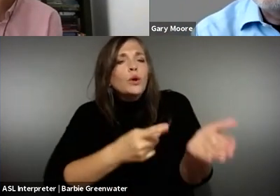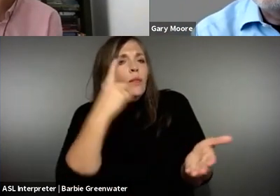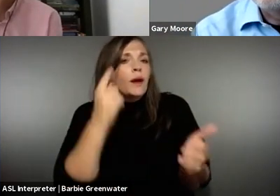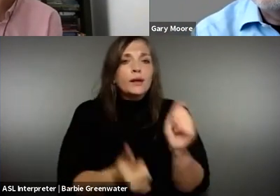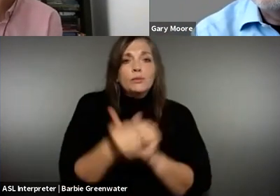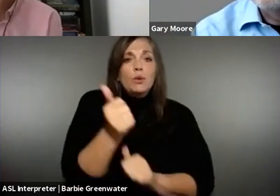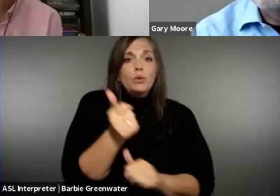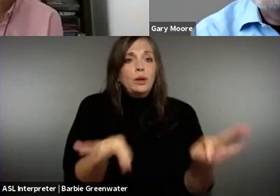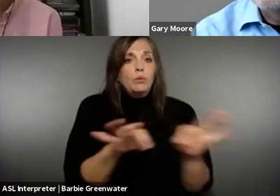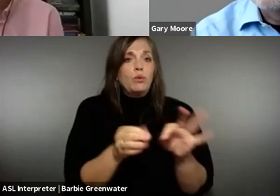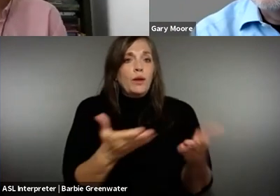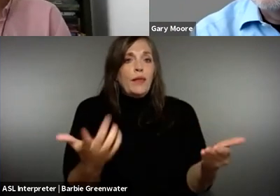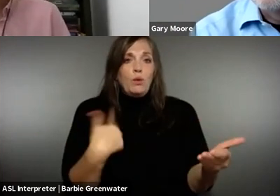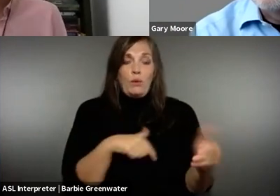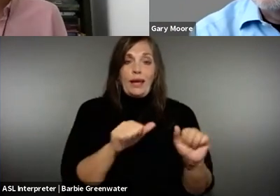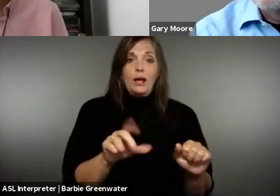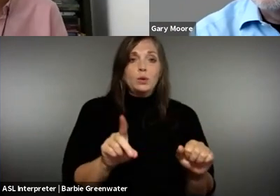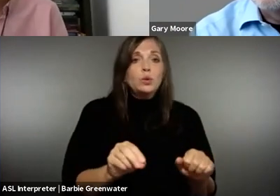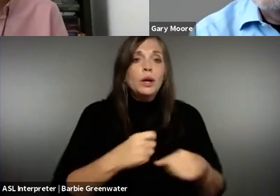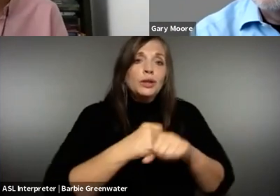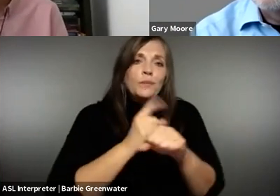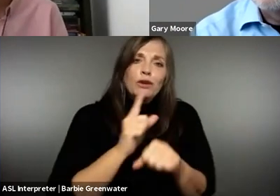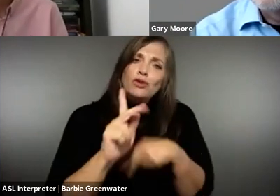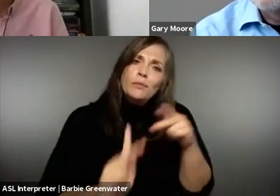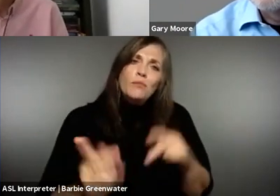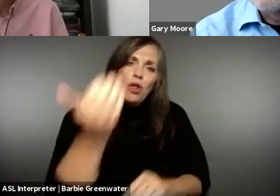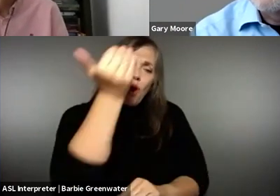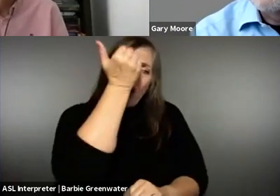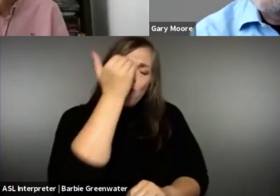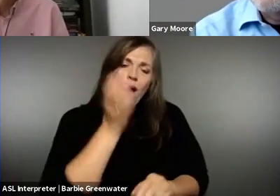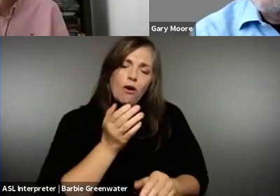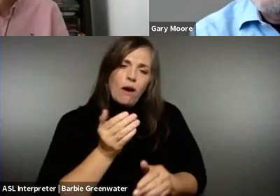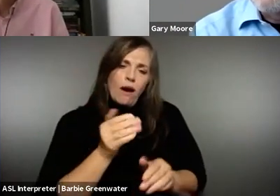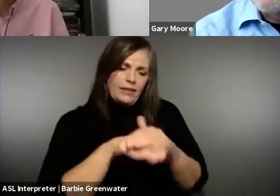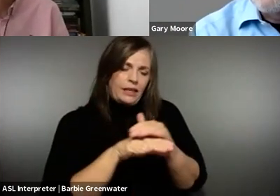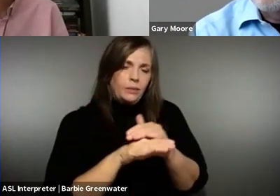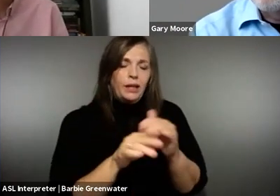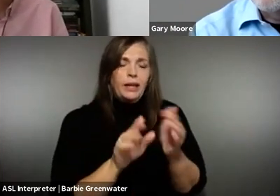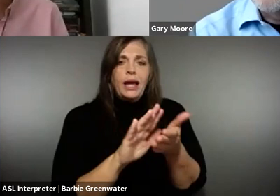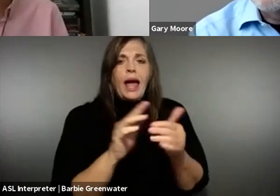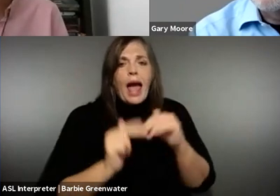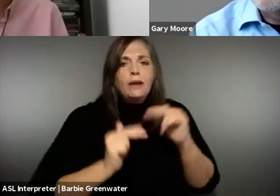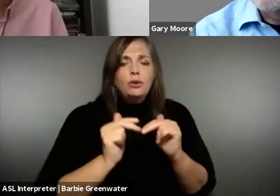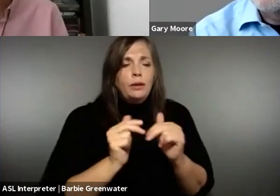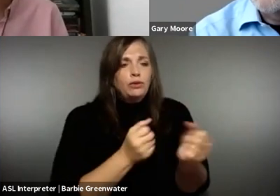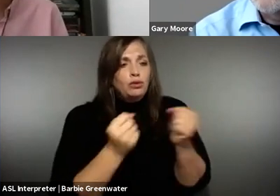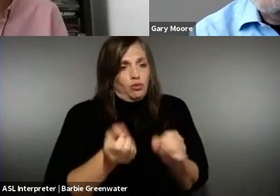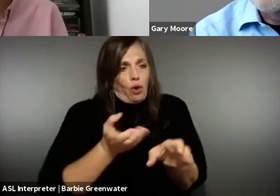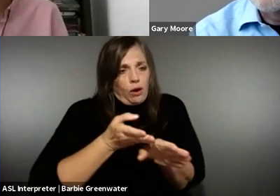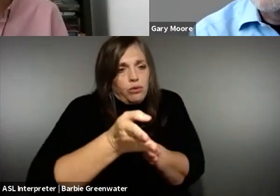ask, what do you think is the most important thing we can do, except for making sure that more people are aware of accessibility, know how to do that.